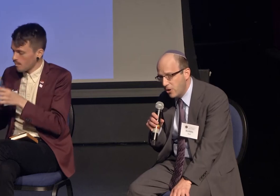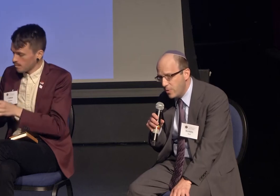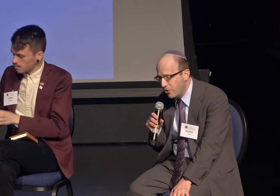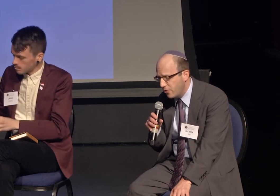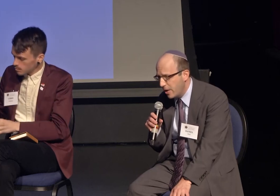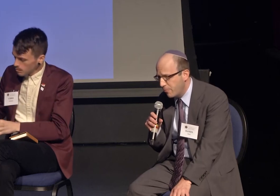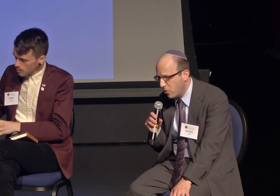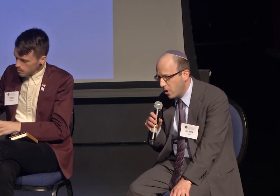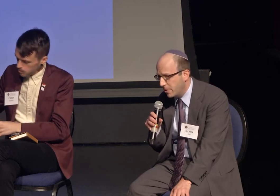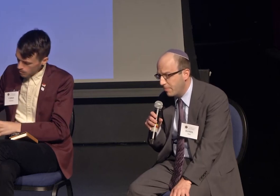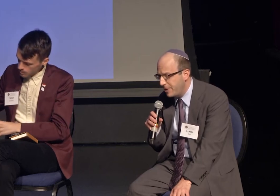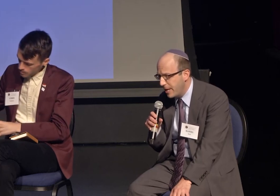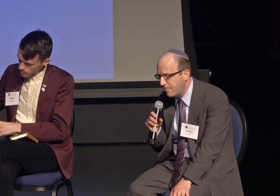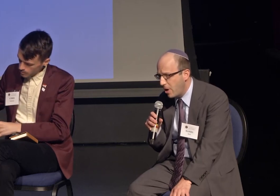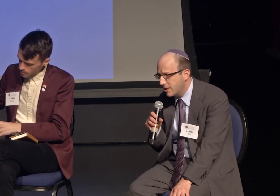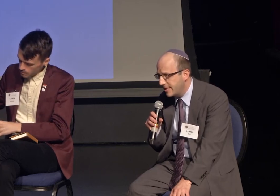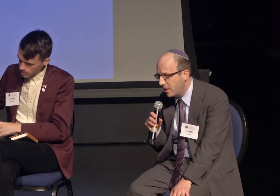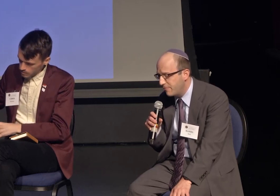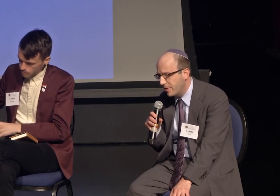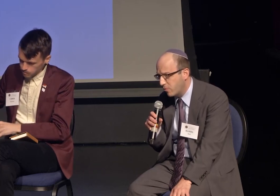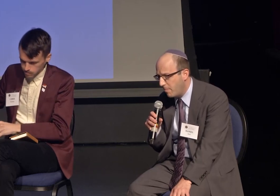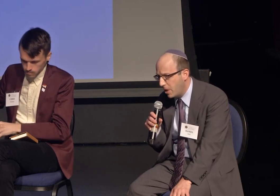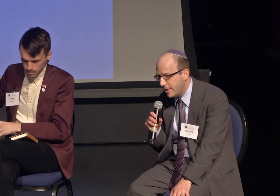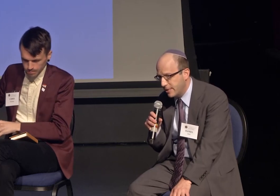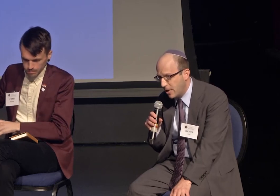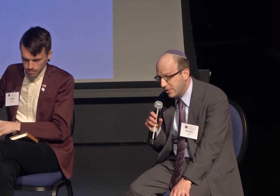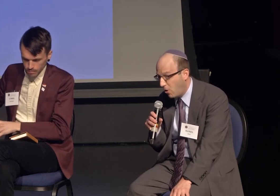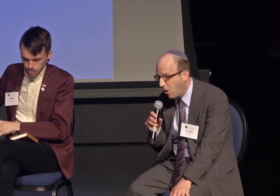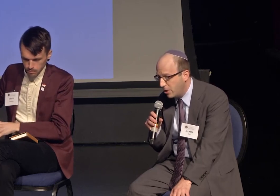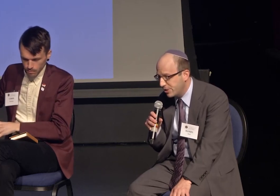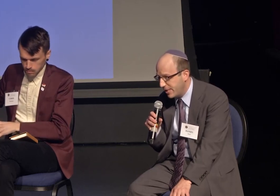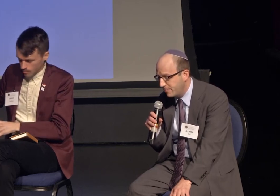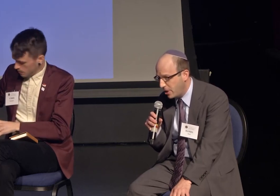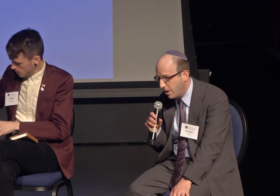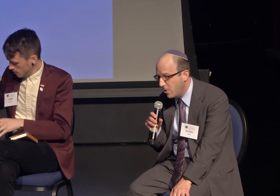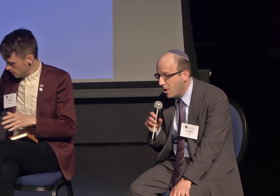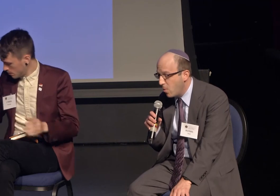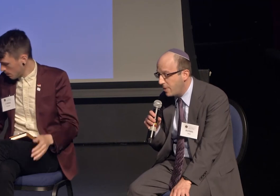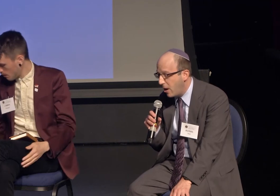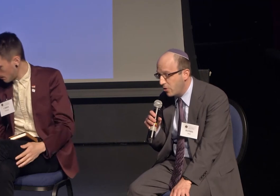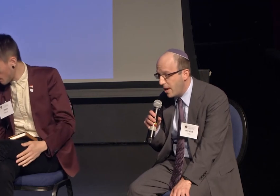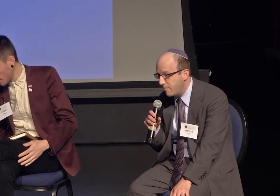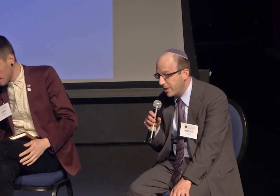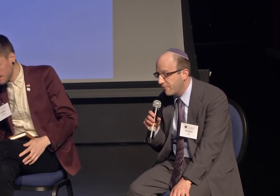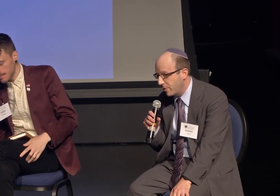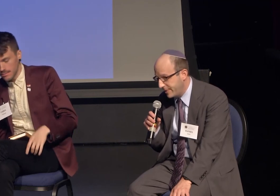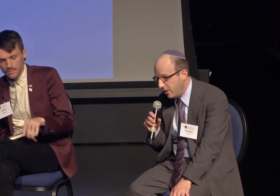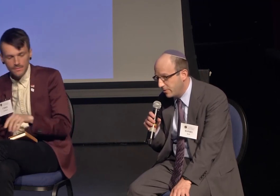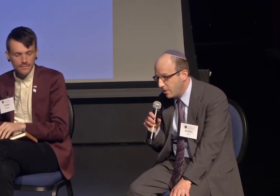How do we create programming (in diverse communities) all at the same time without them being freaked out?